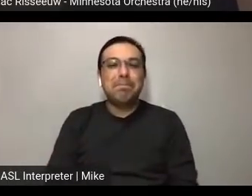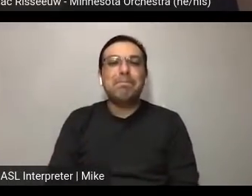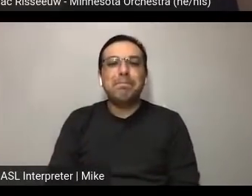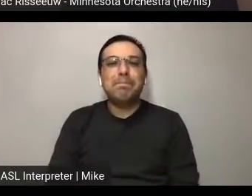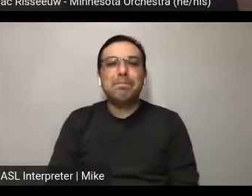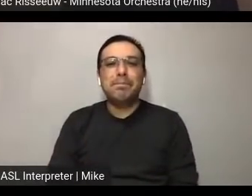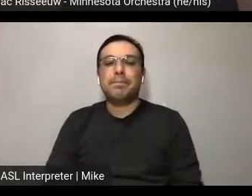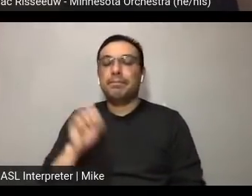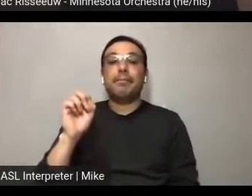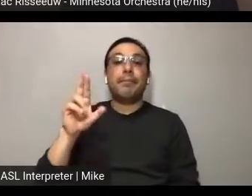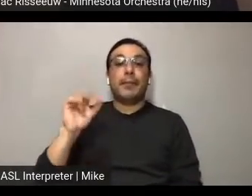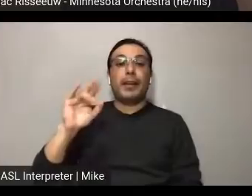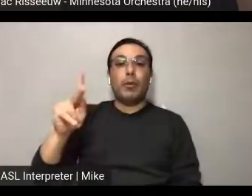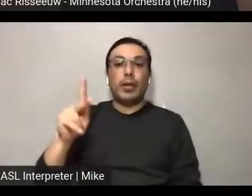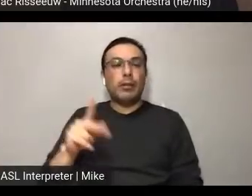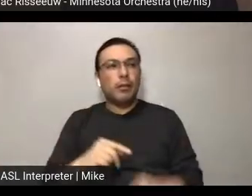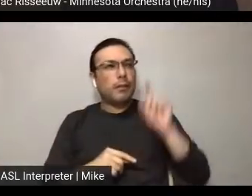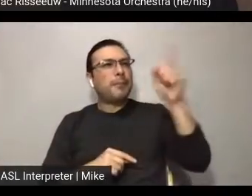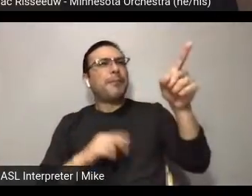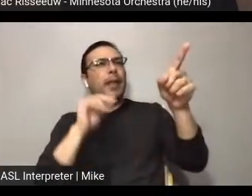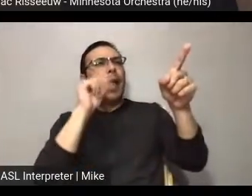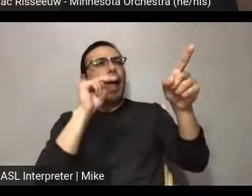Antonio, you shared a fundraising campaign that I